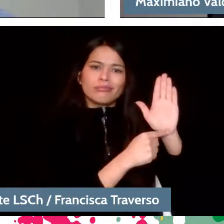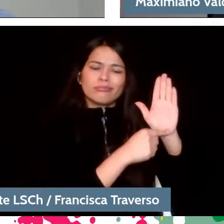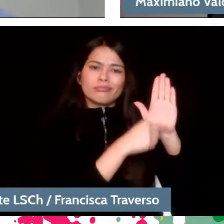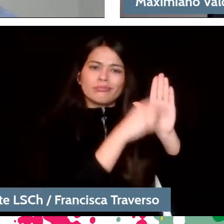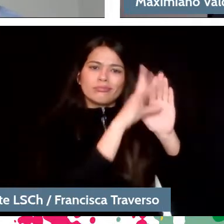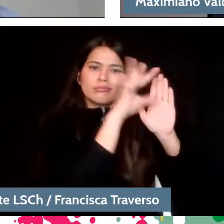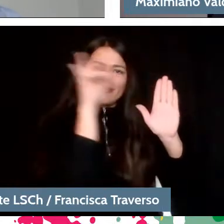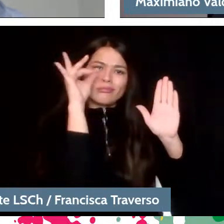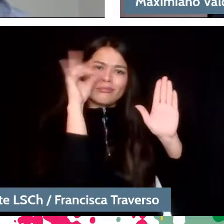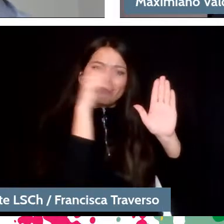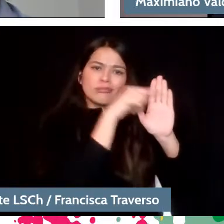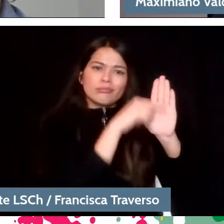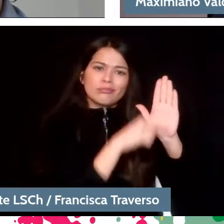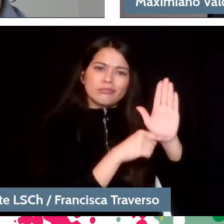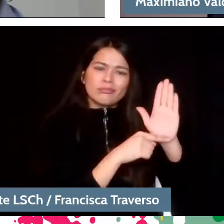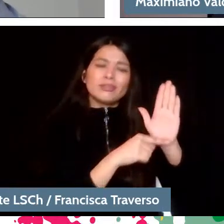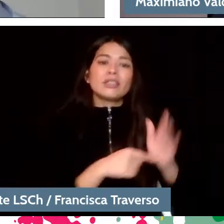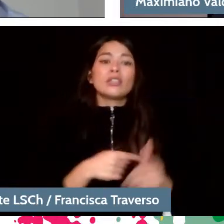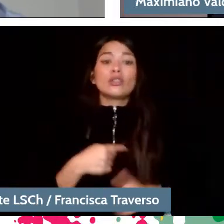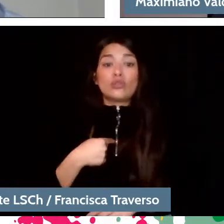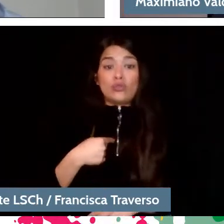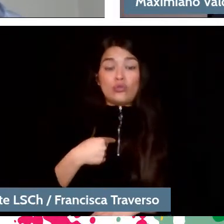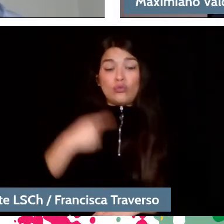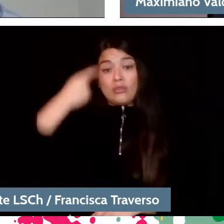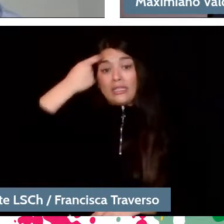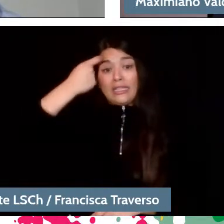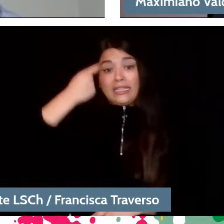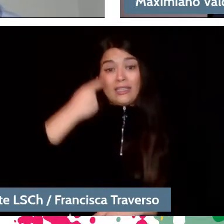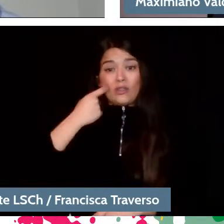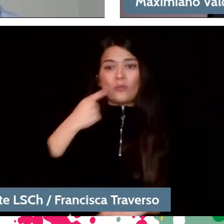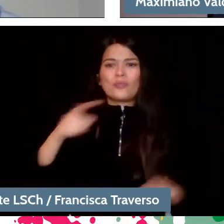I am... I think that music, and art in general,